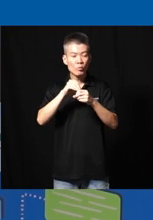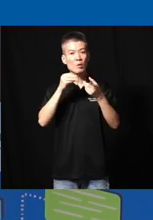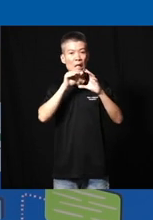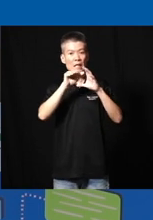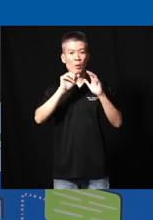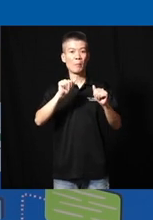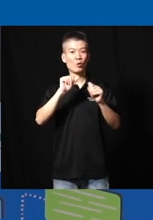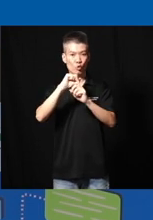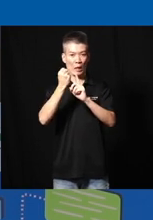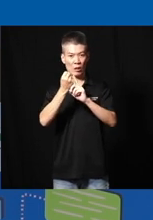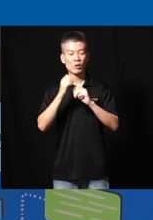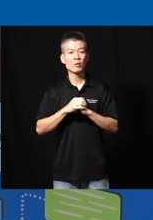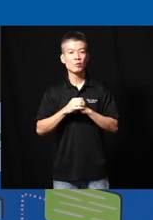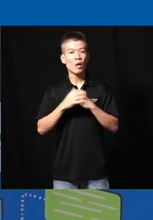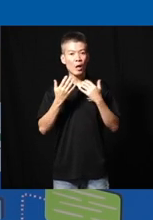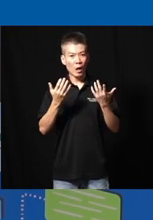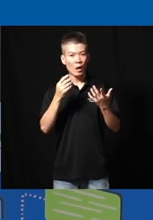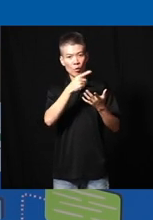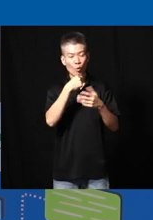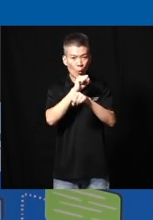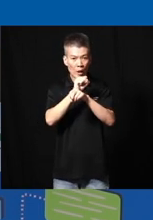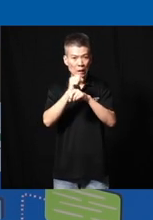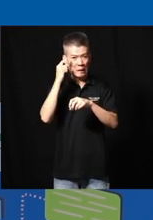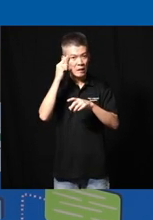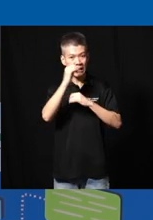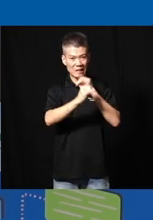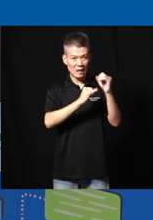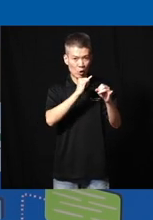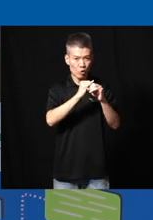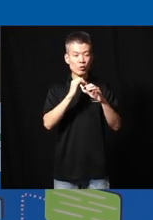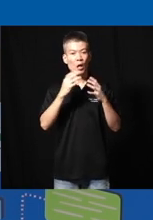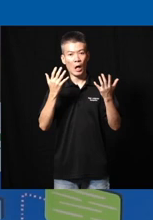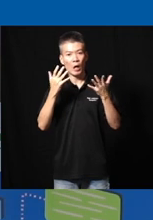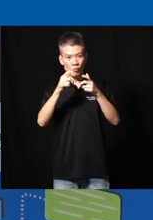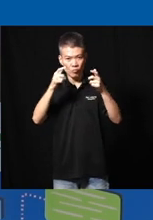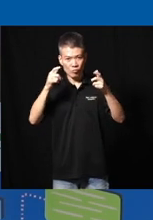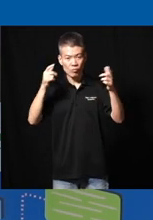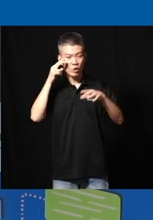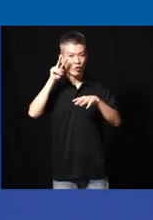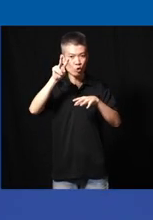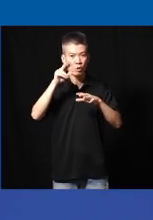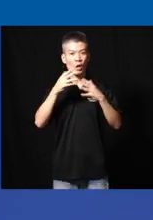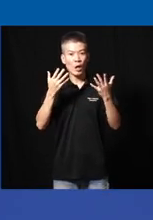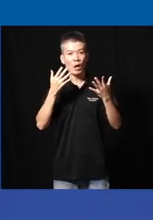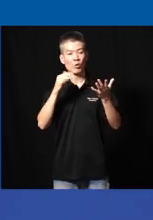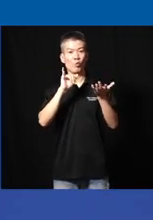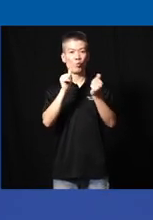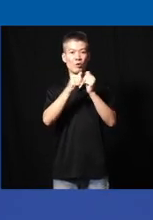Society how working and thinking International how to enlarge your vision how also technology